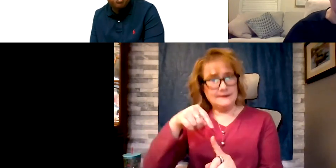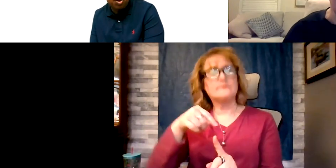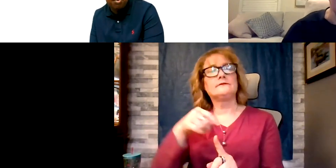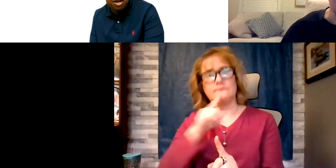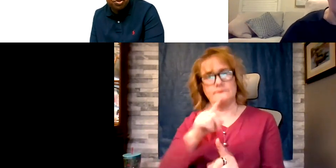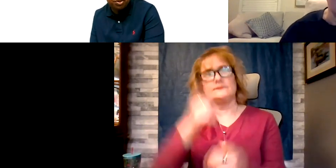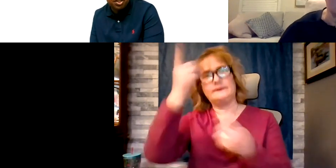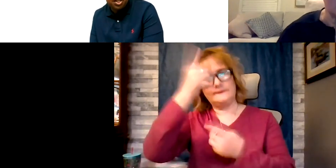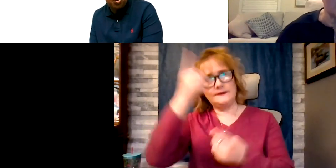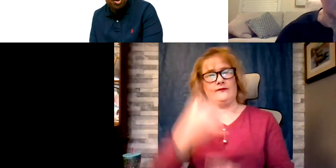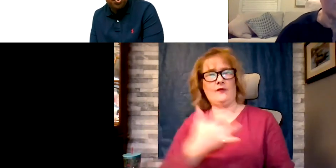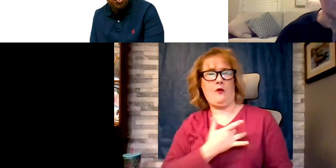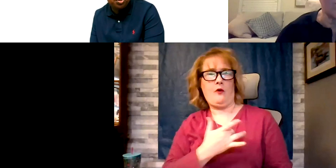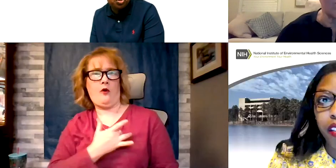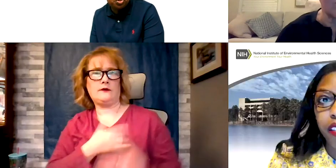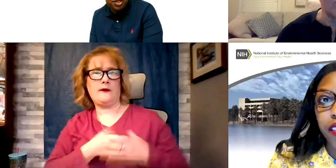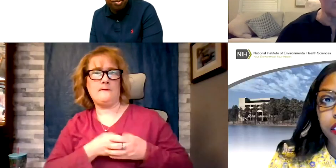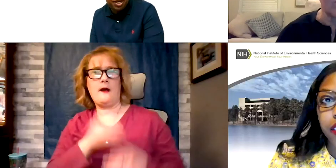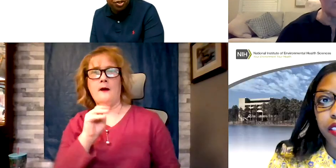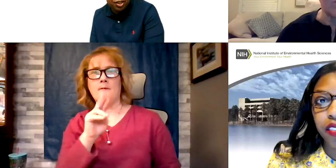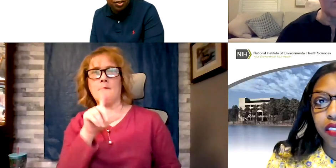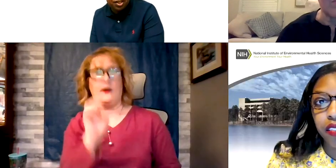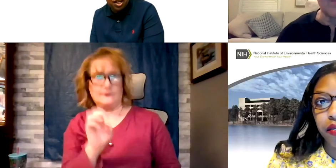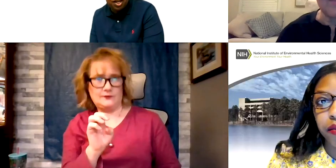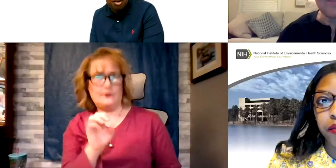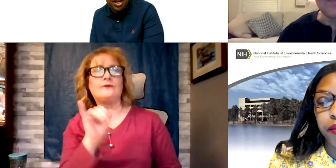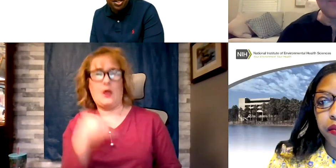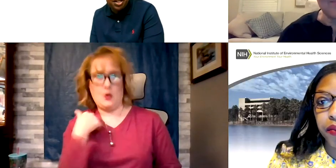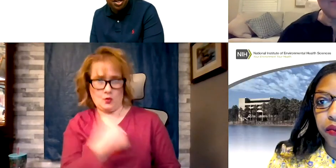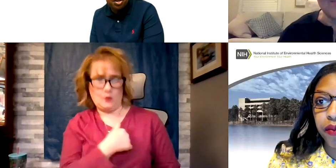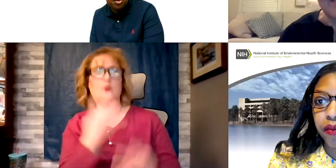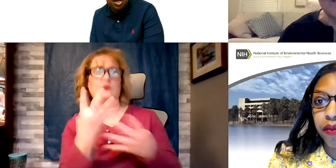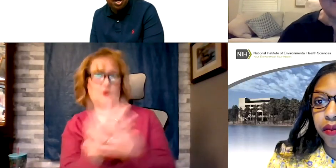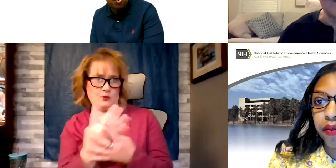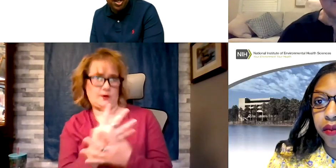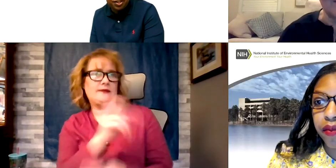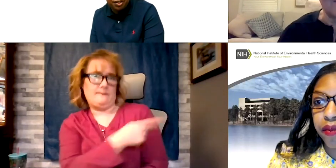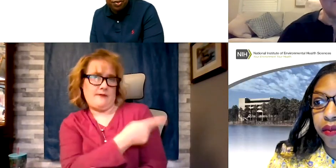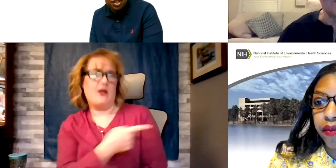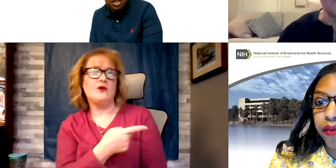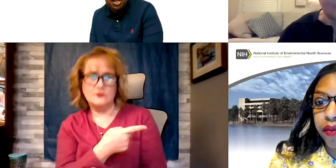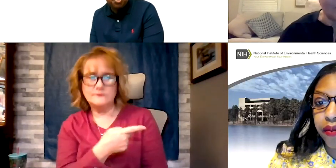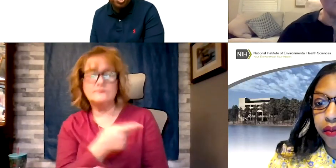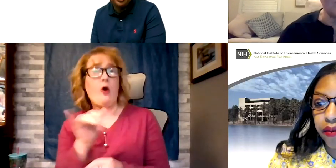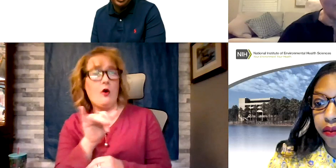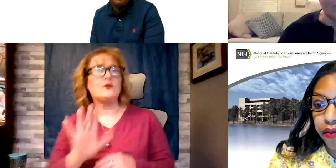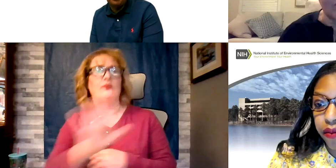where we will screen patients, and their relatives. Especially if their relatives have had